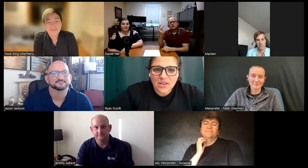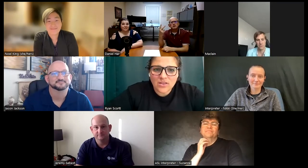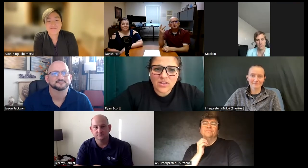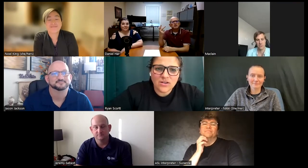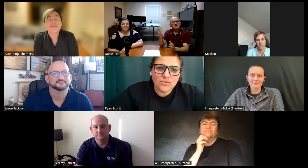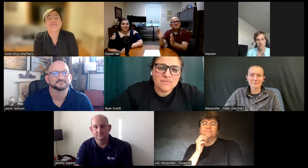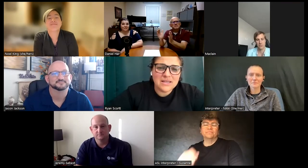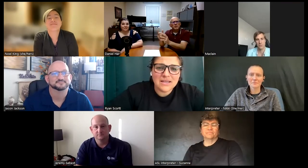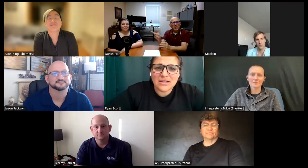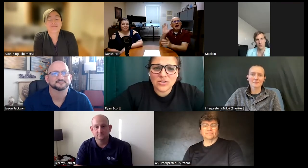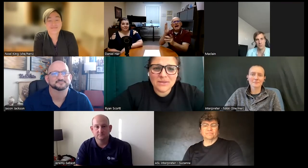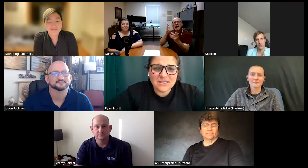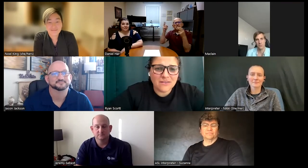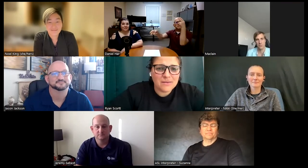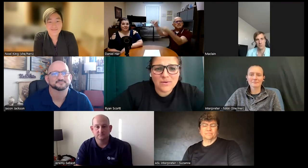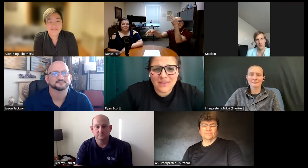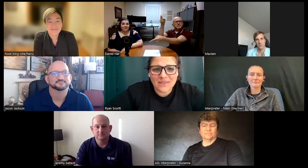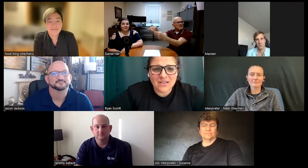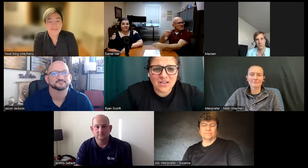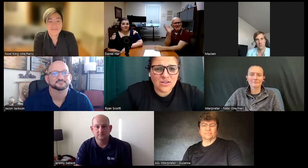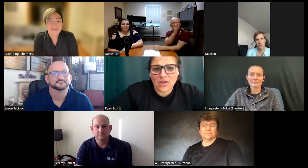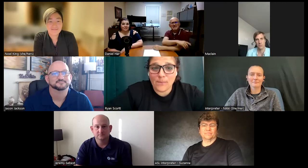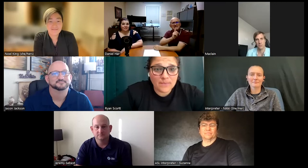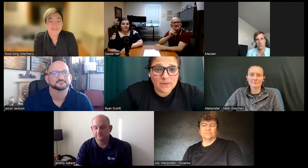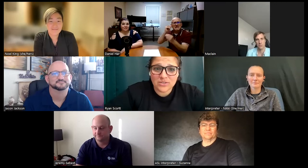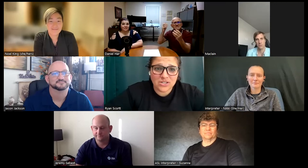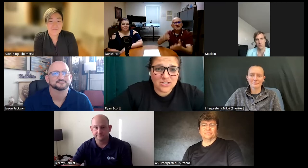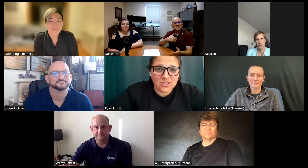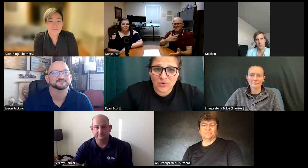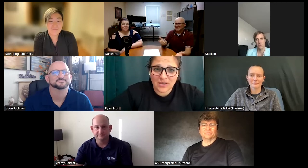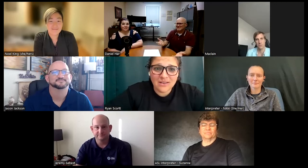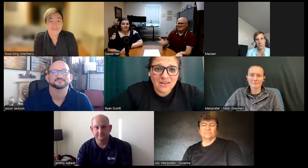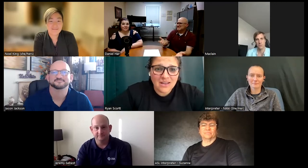there would be so many deaf people and then more people would start to join and